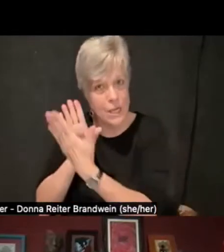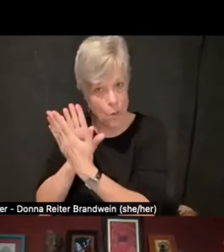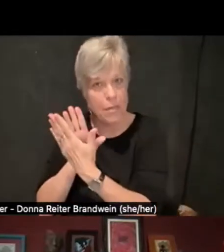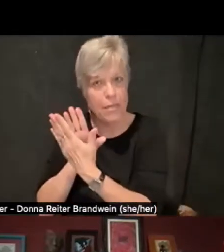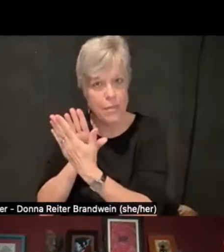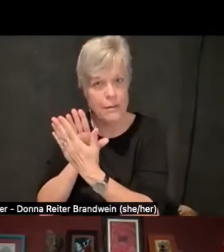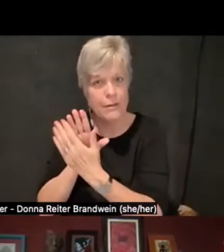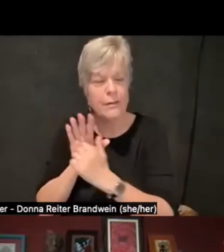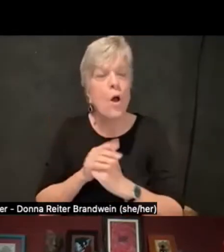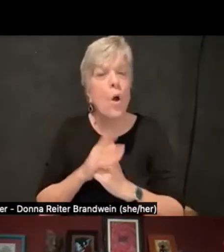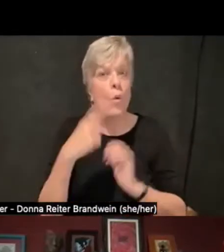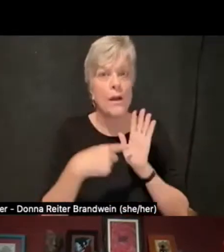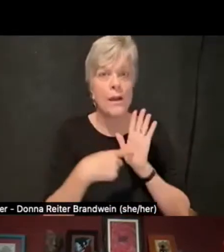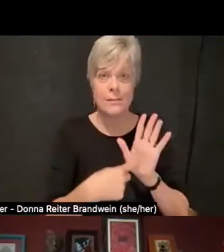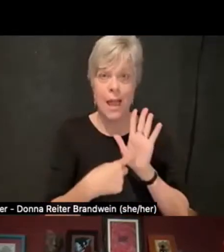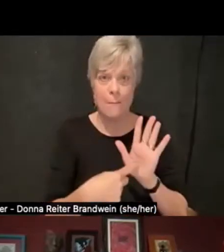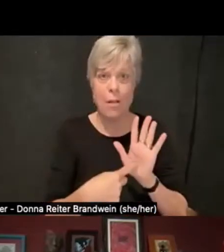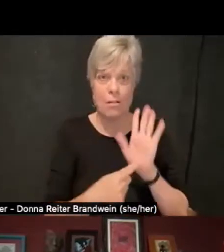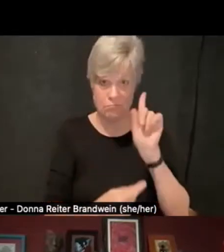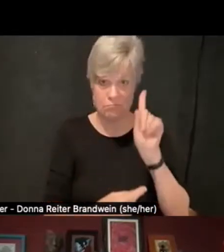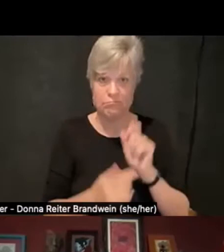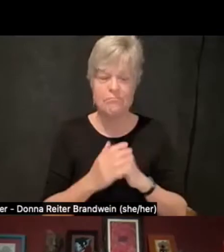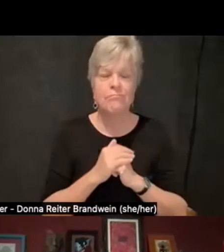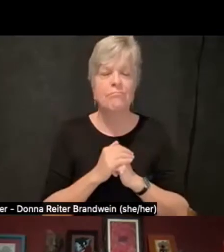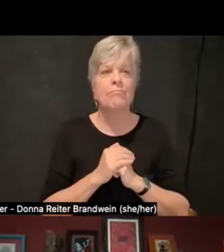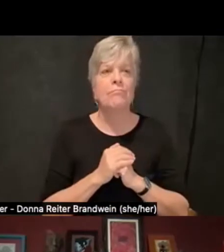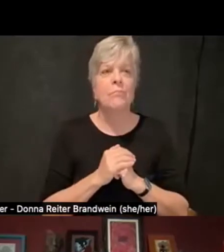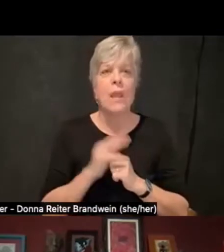One example I can think of is in Minnesota,